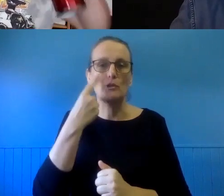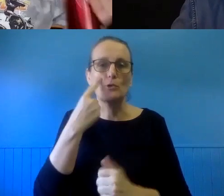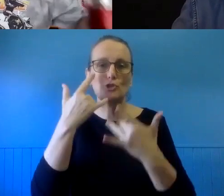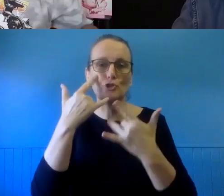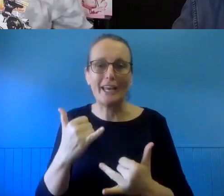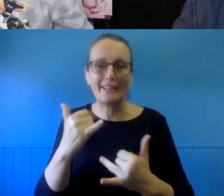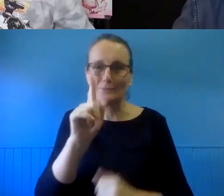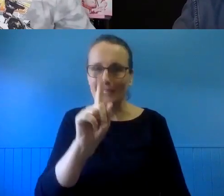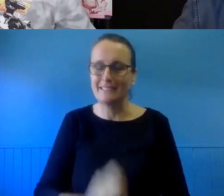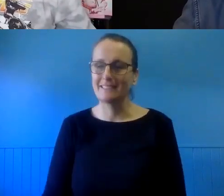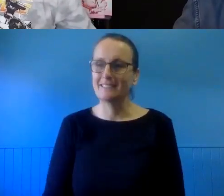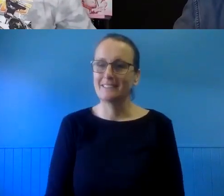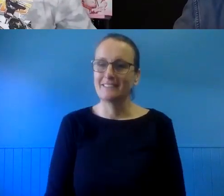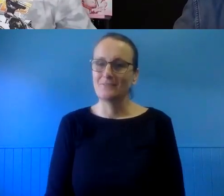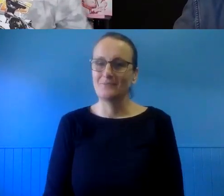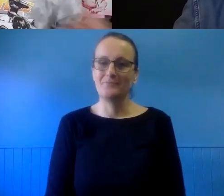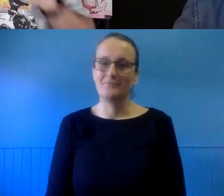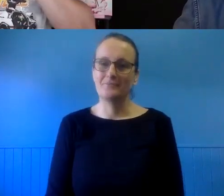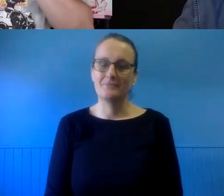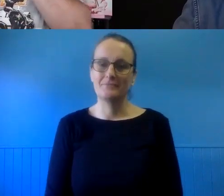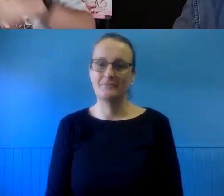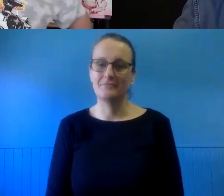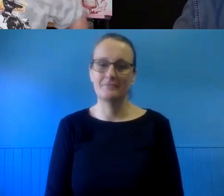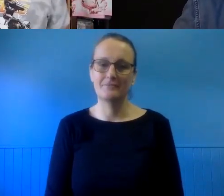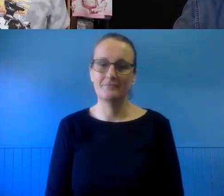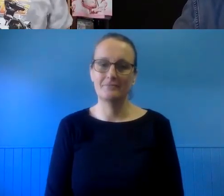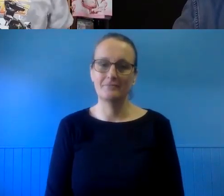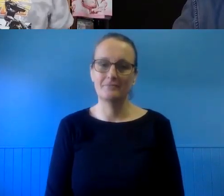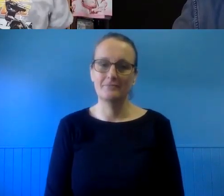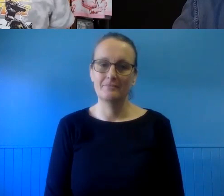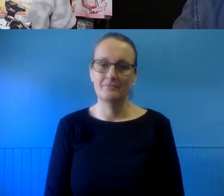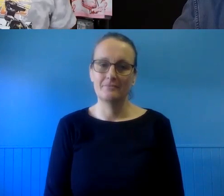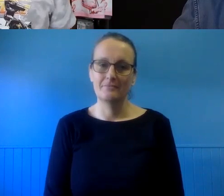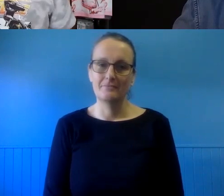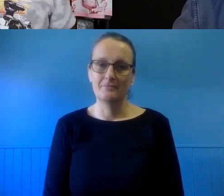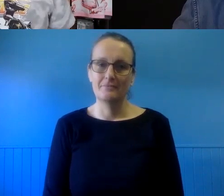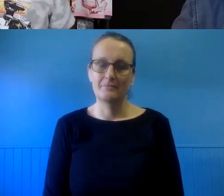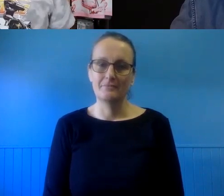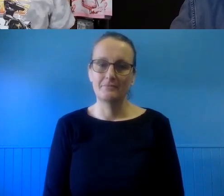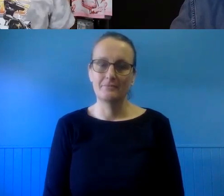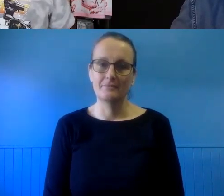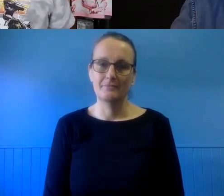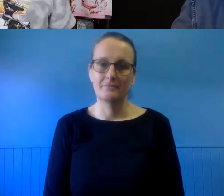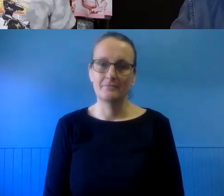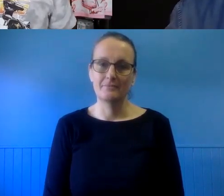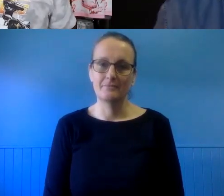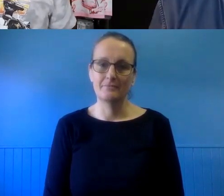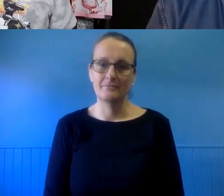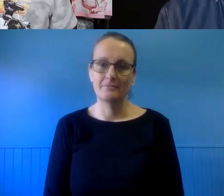that, if you don't mind. Sorry, I can't grab their name.